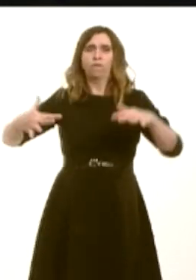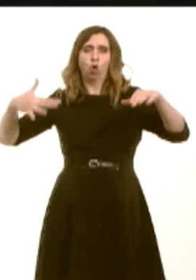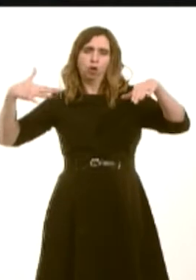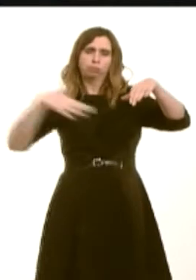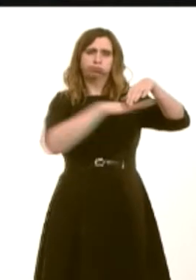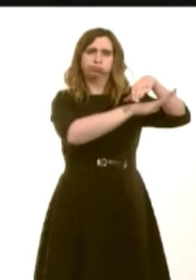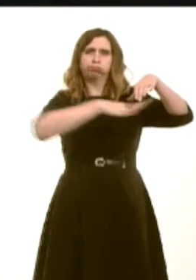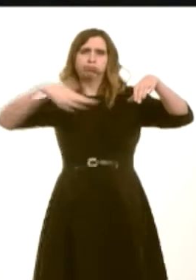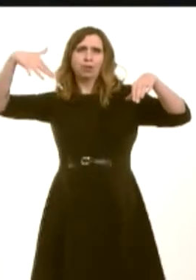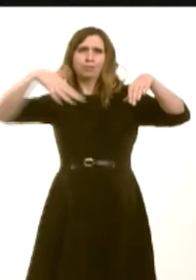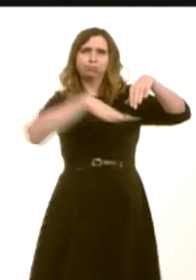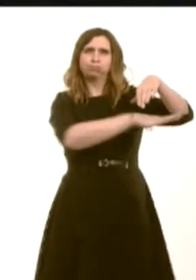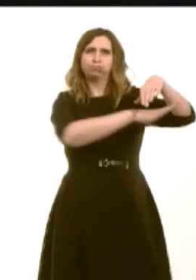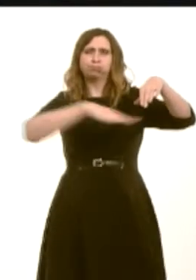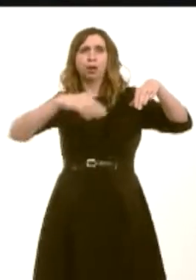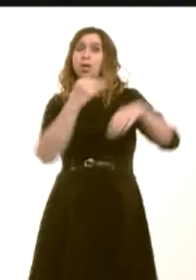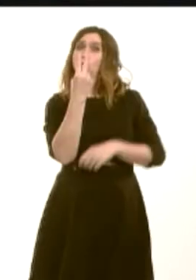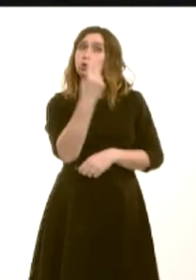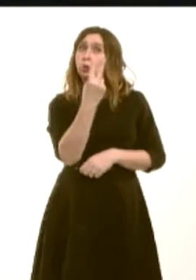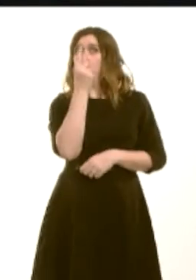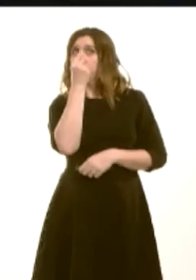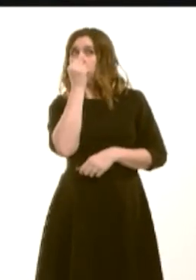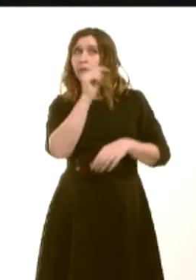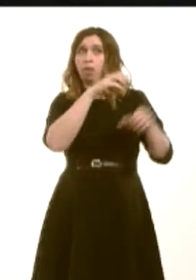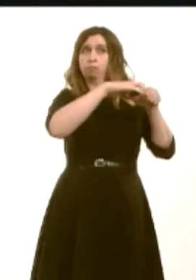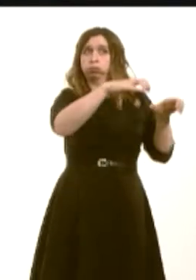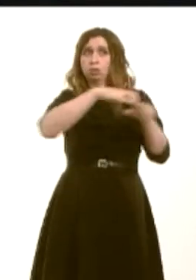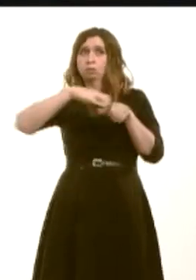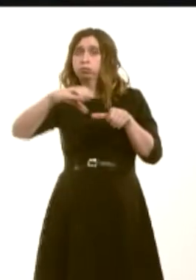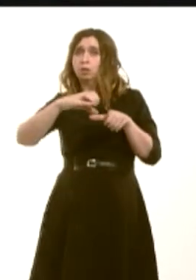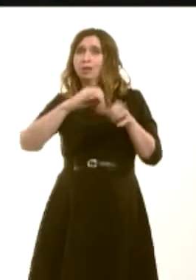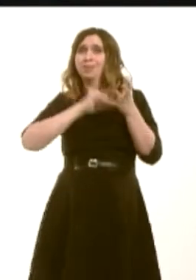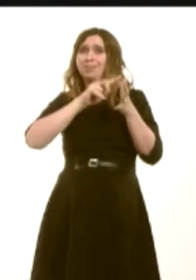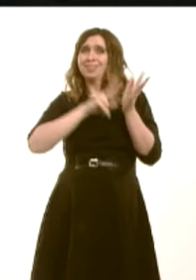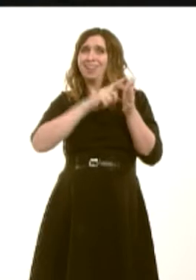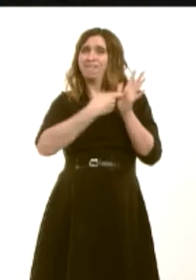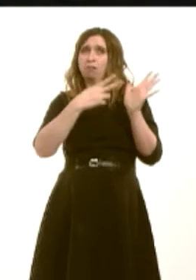them in the Severn estuary. I appreciate this is early days, but the potential of these